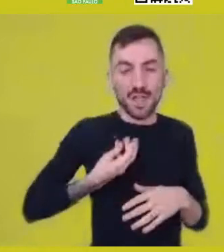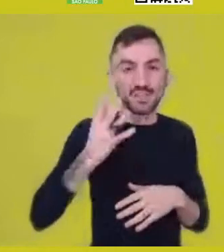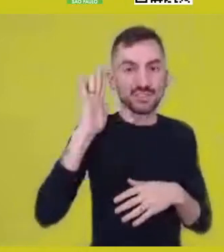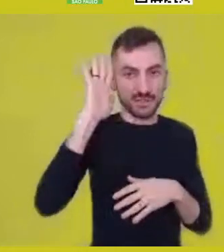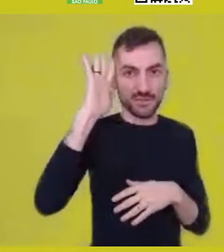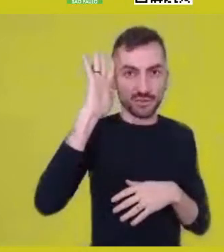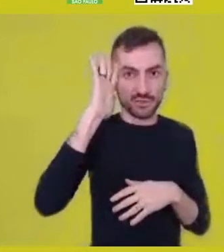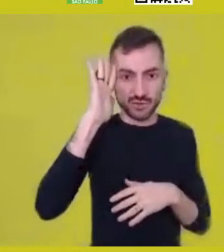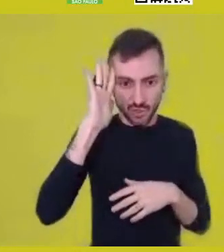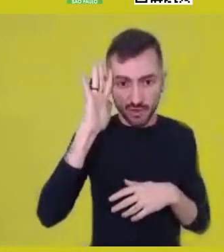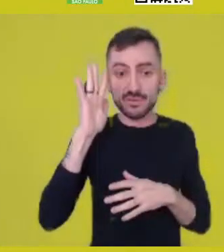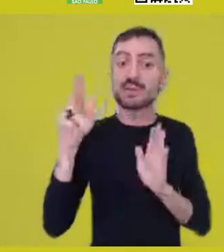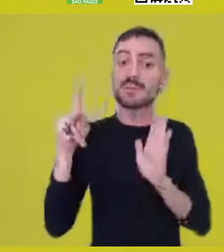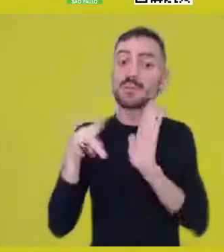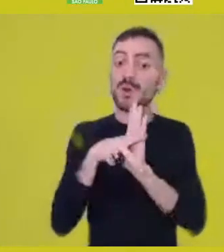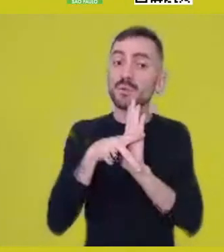before an absence,